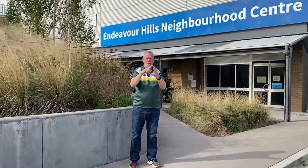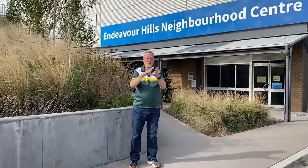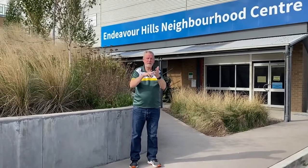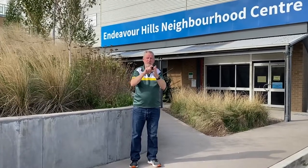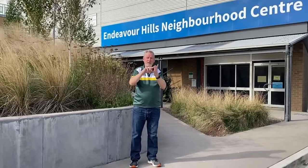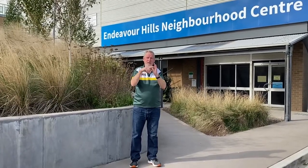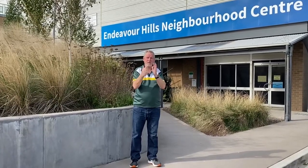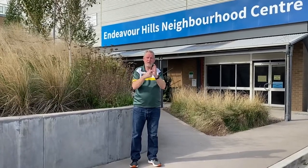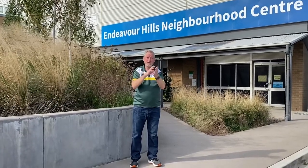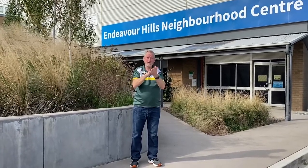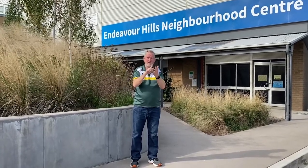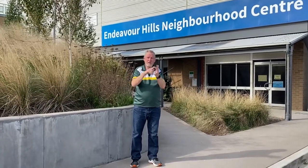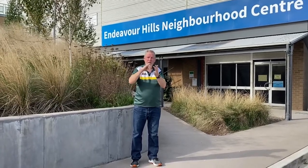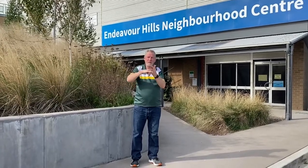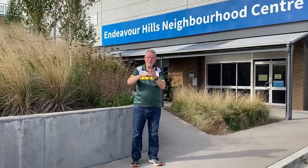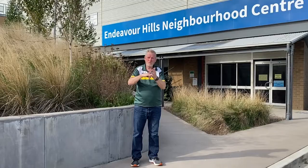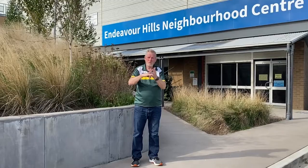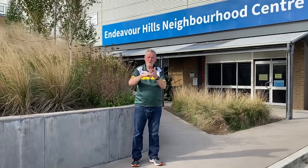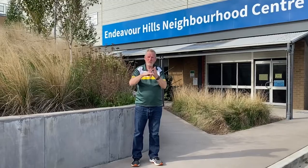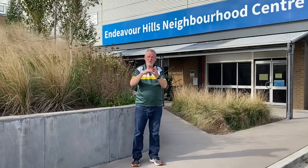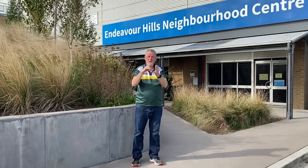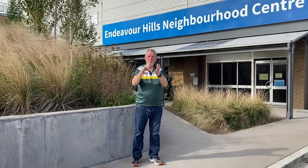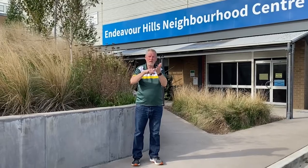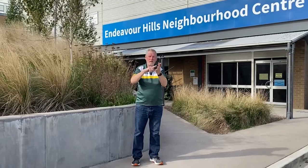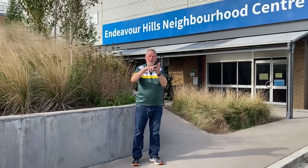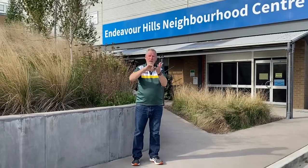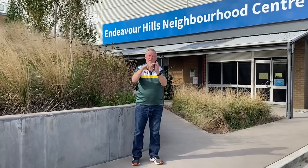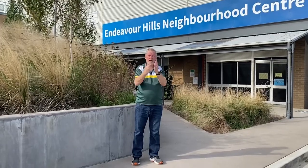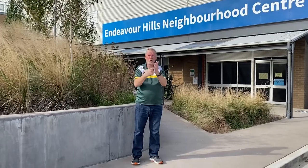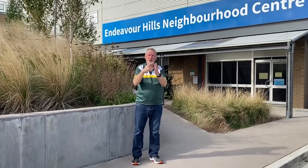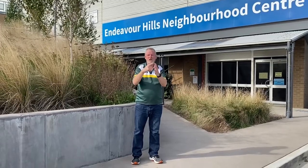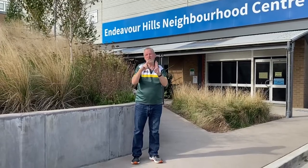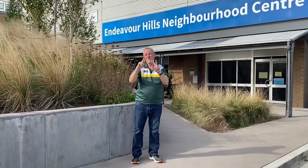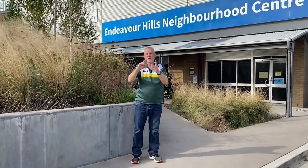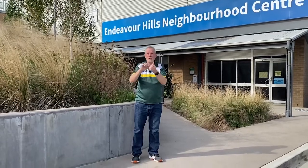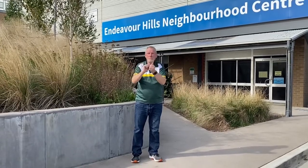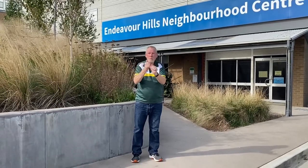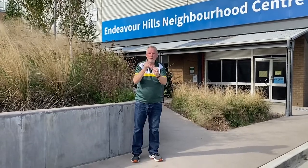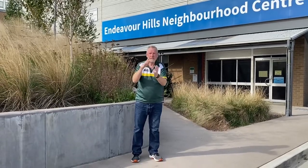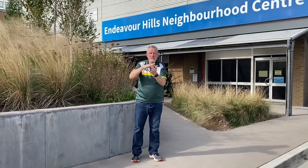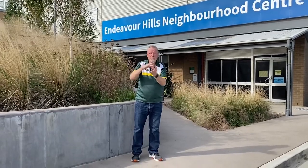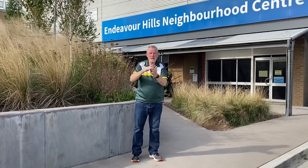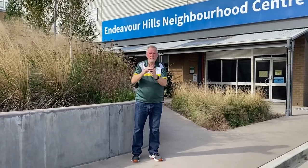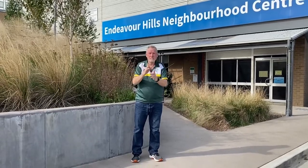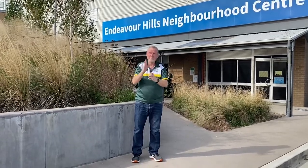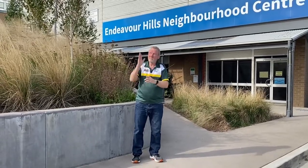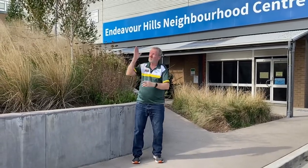Endeavour Hills Leisure (Sports) Centre.